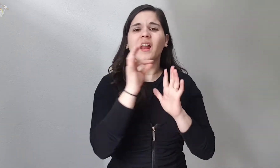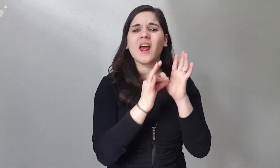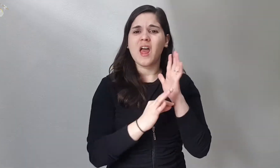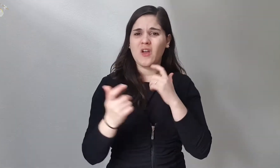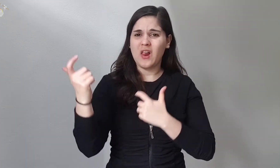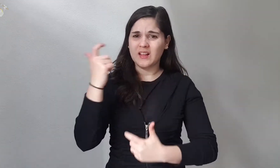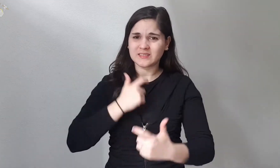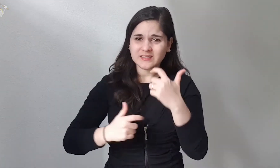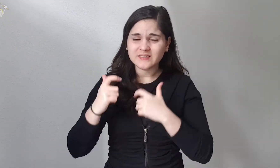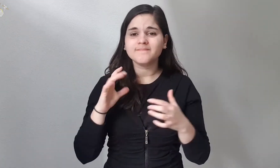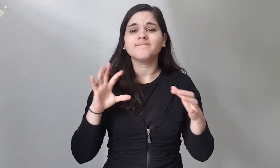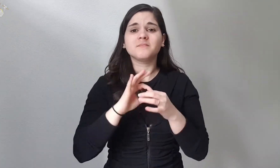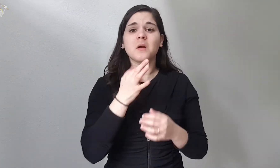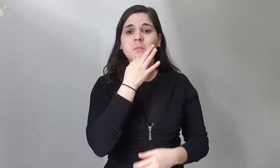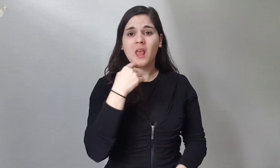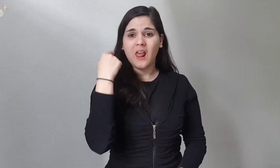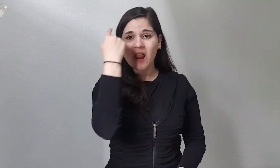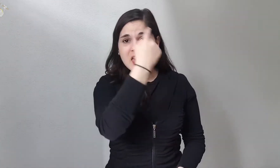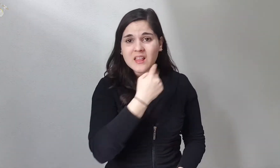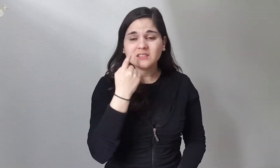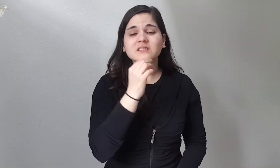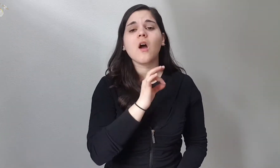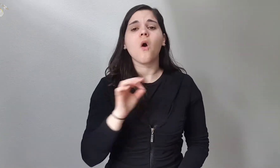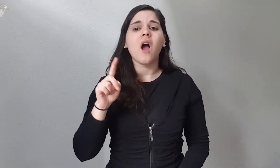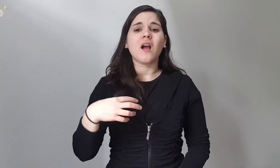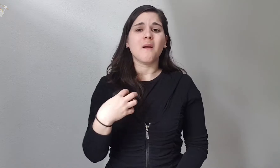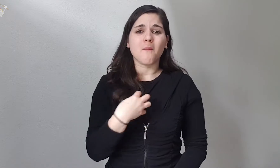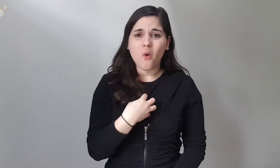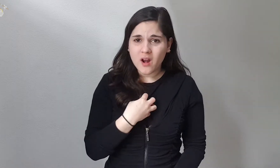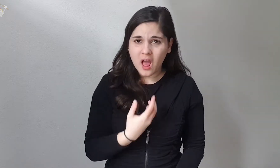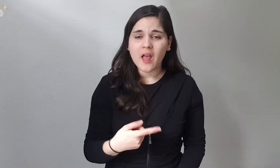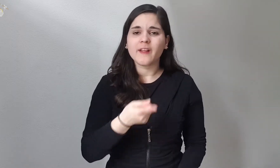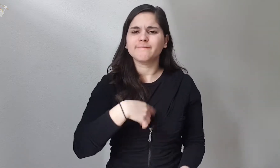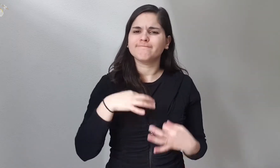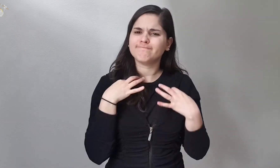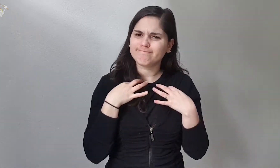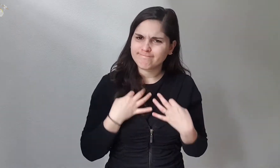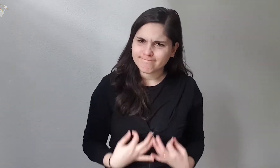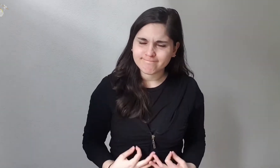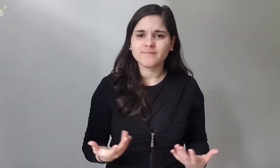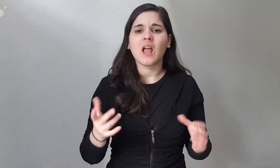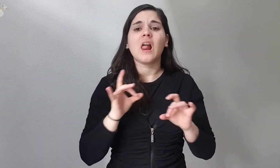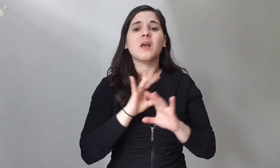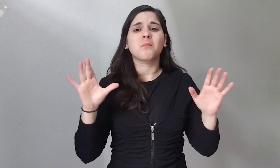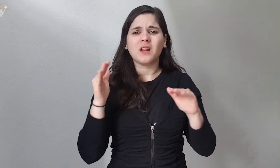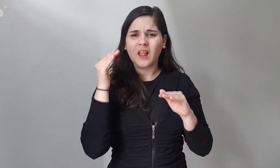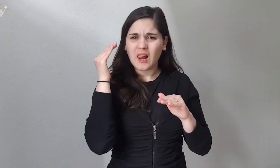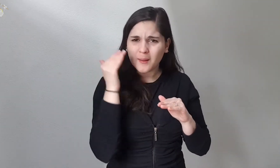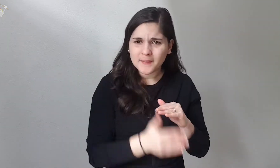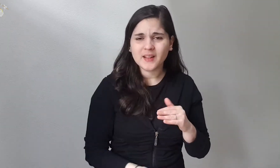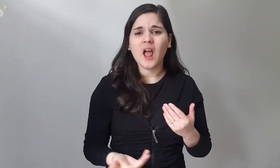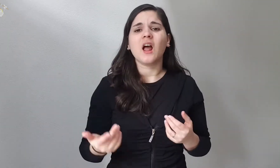forced to obey aesthetic and even moral rules, limited freedom.